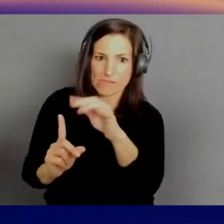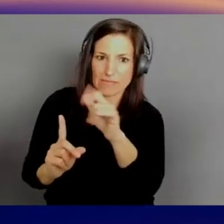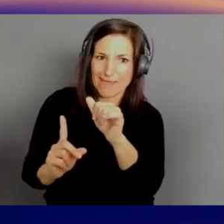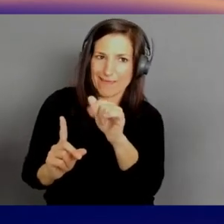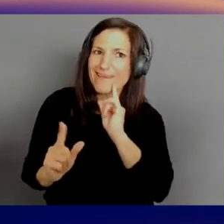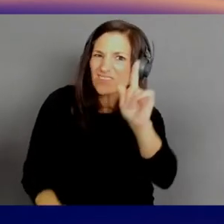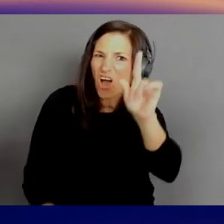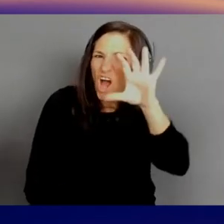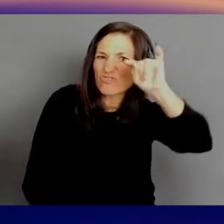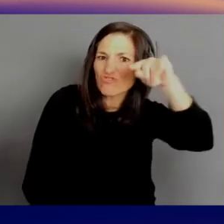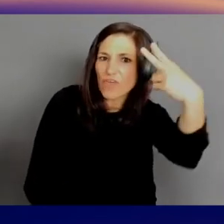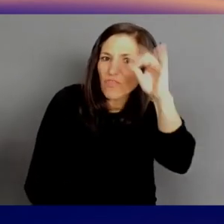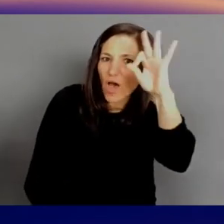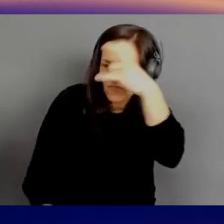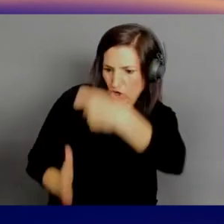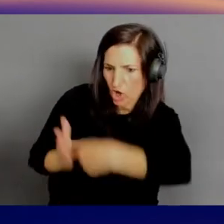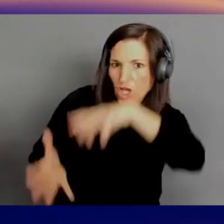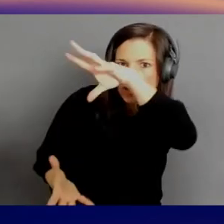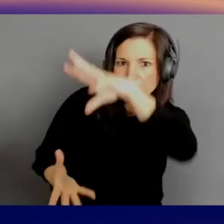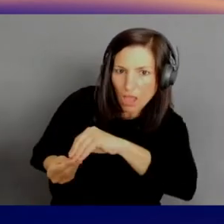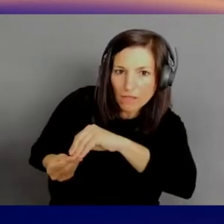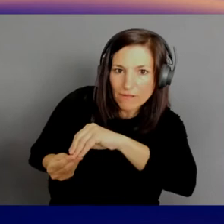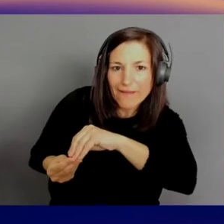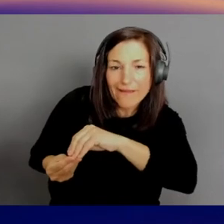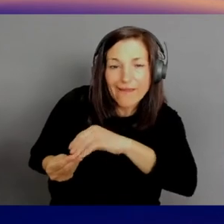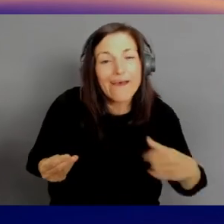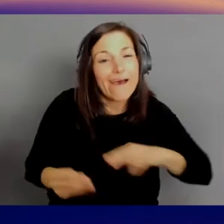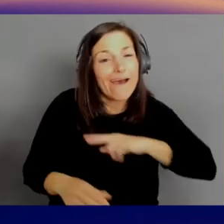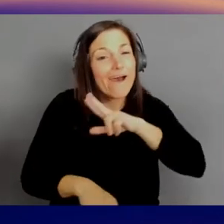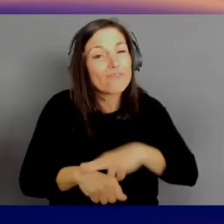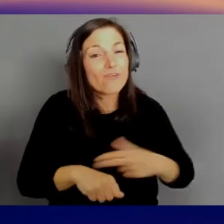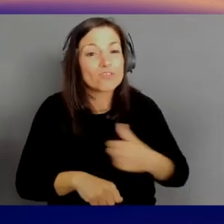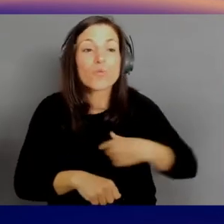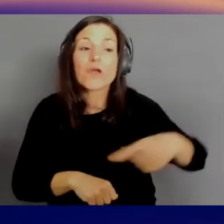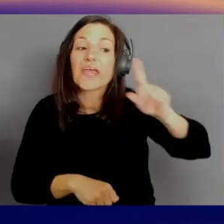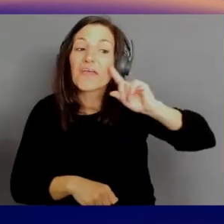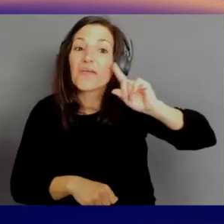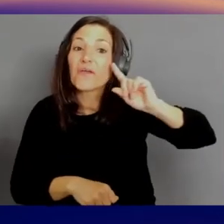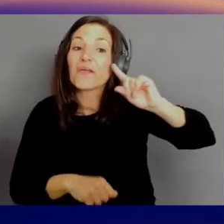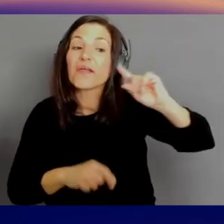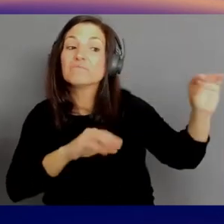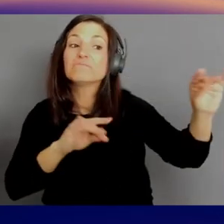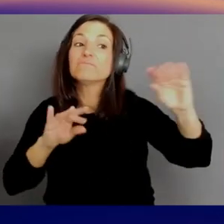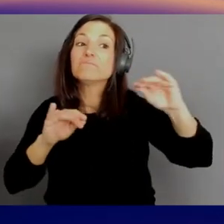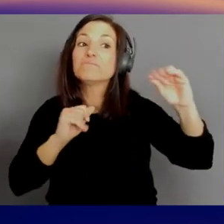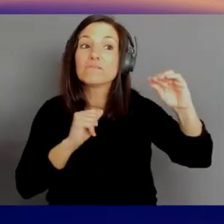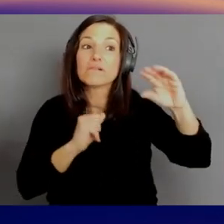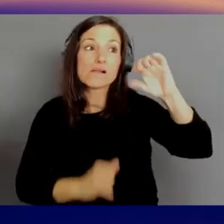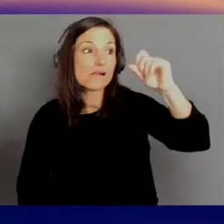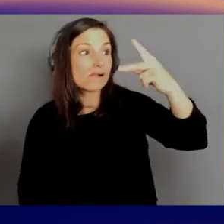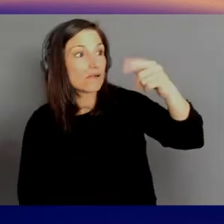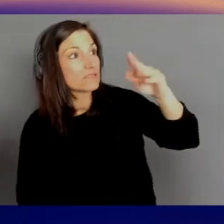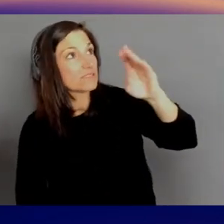And of course we're hearing about tourism. Yep. Space tourism. So let's talk about trends.